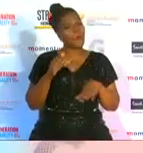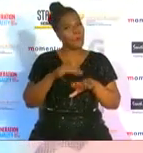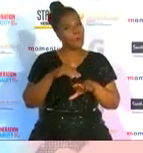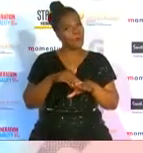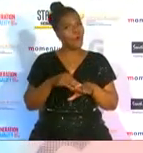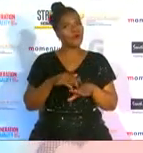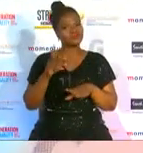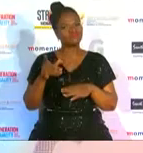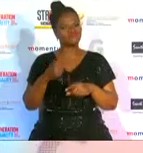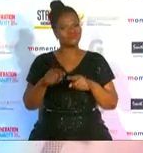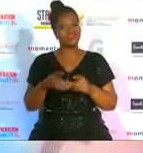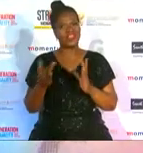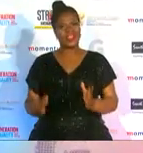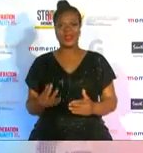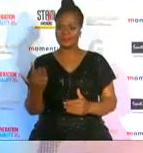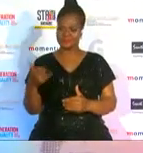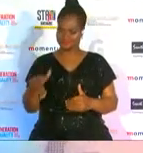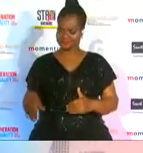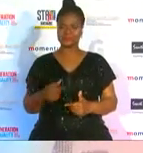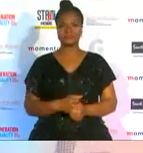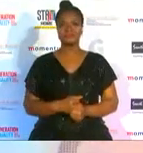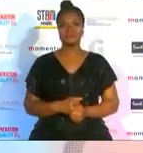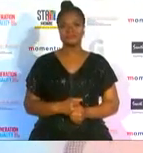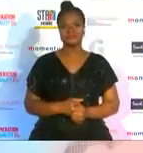terminate the stage and gear you heard it from kotato